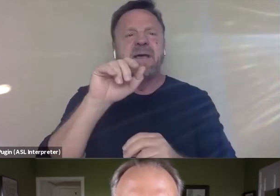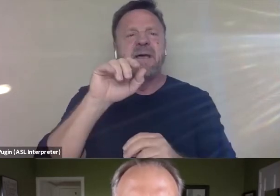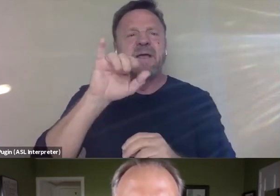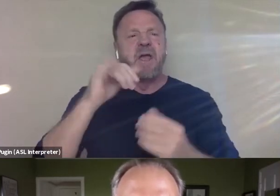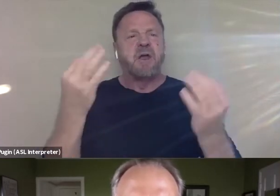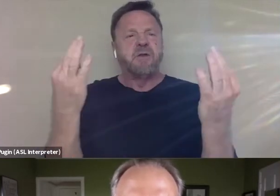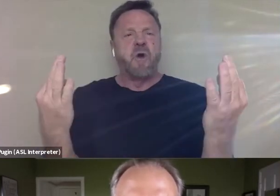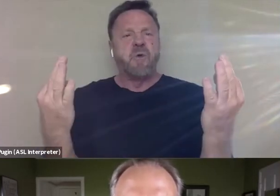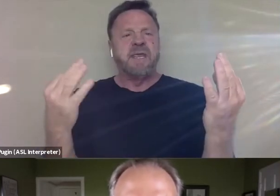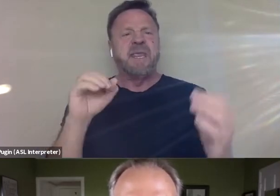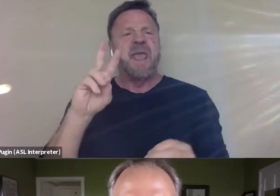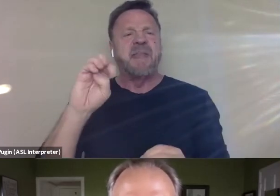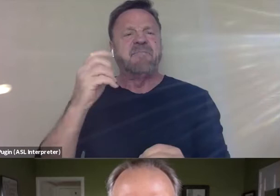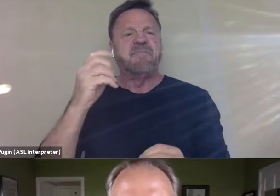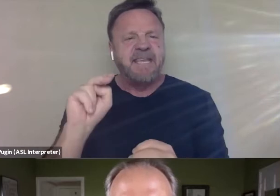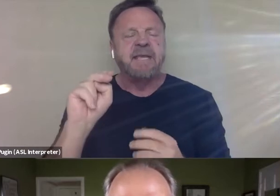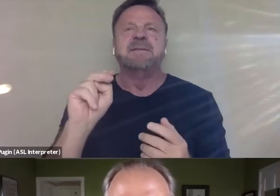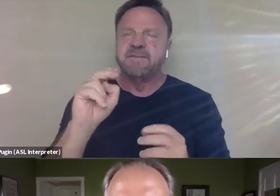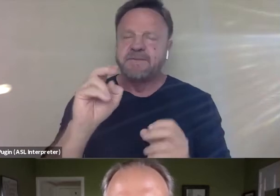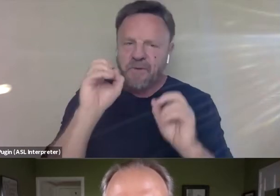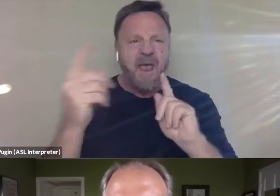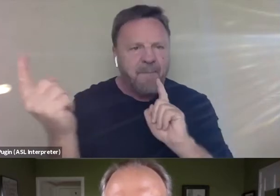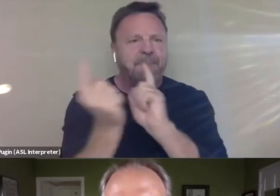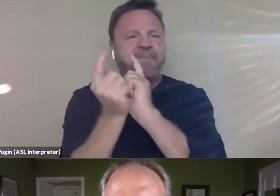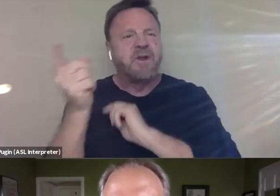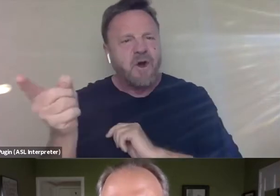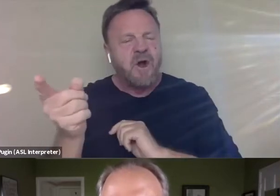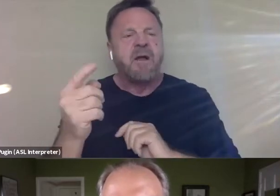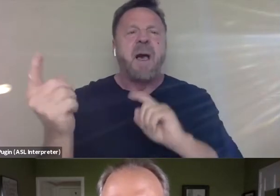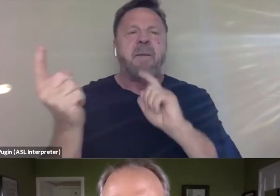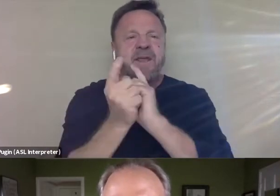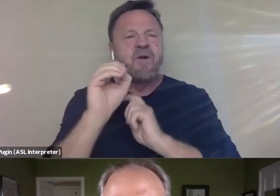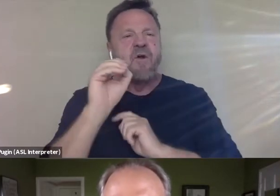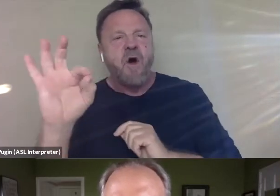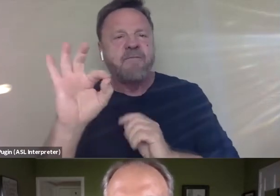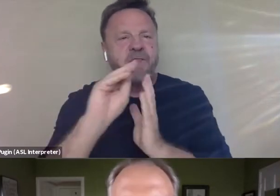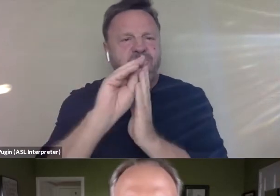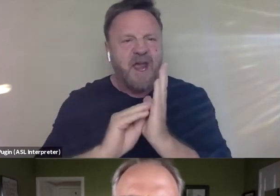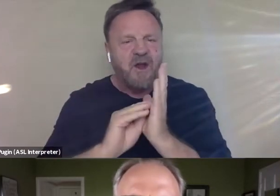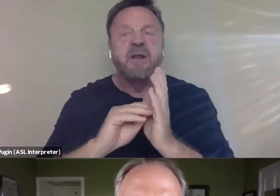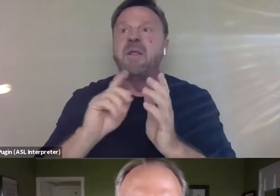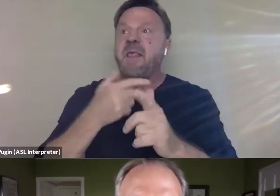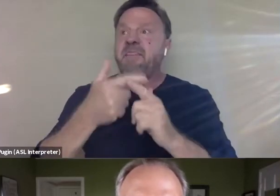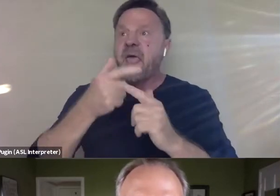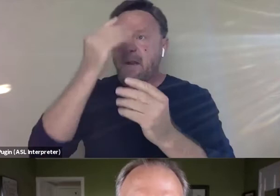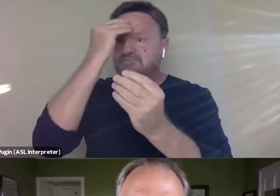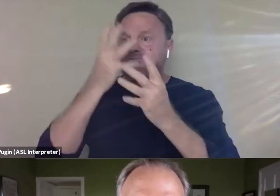and then I was like, okay, I'll go meet with her. And then I was like, okay, I'll meet with her off the record. And then I was told there were other survivors,